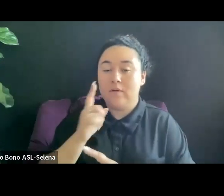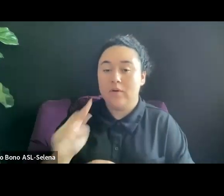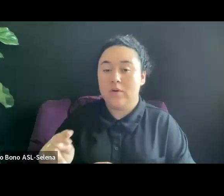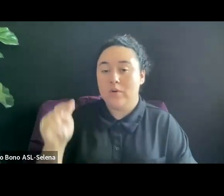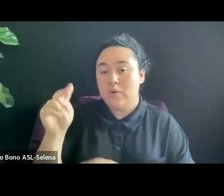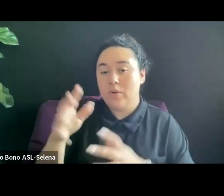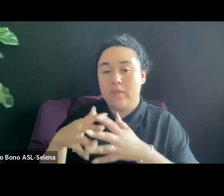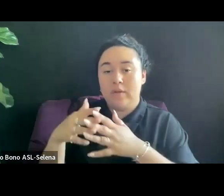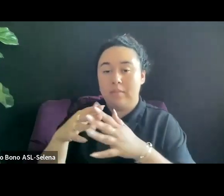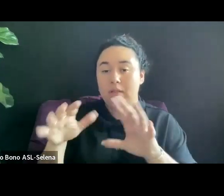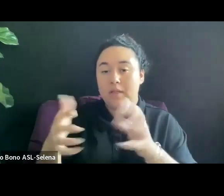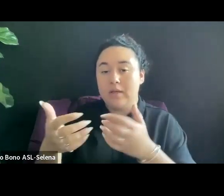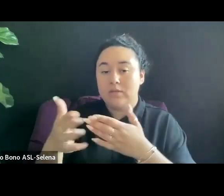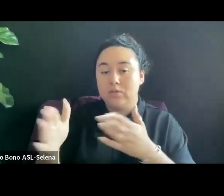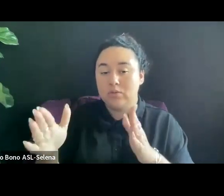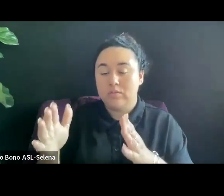PARTNERING WITH A DISTRIBUTOR THERE.